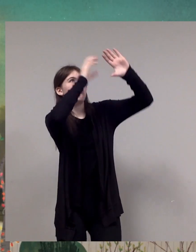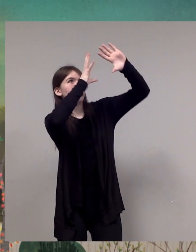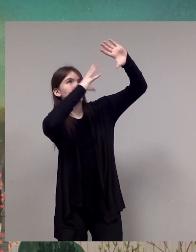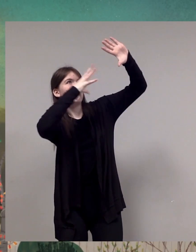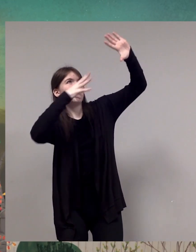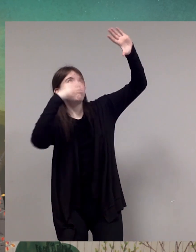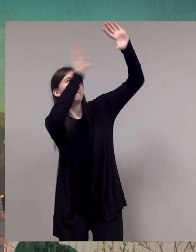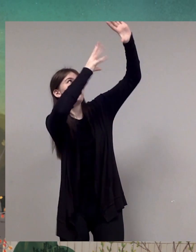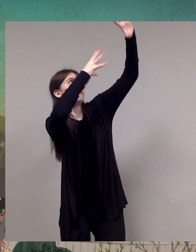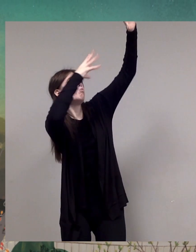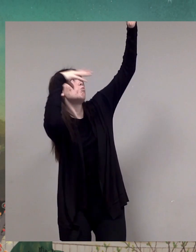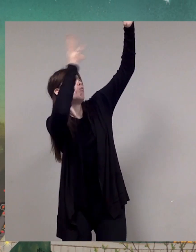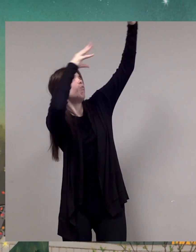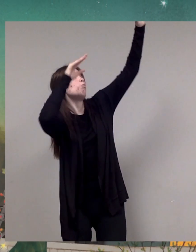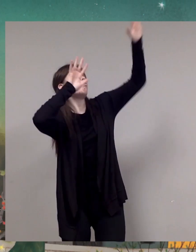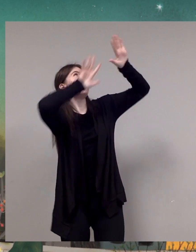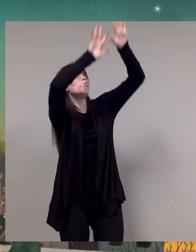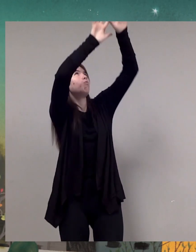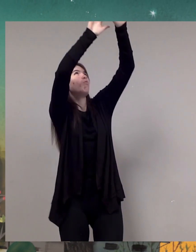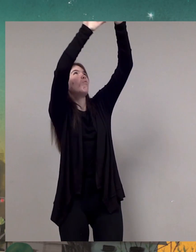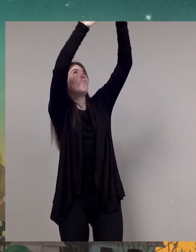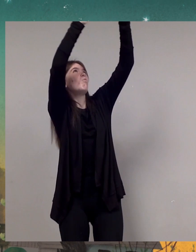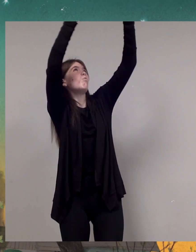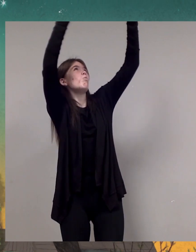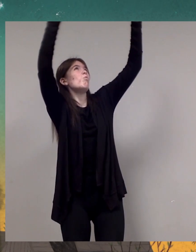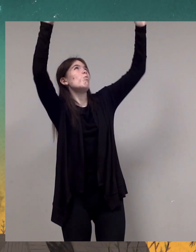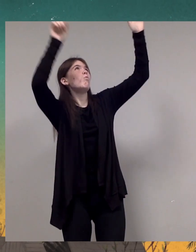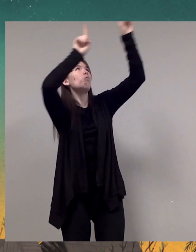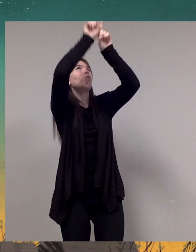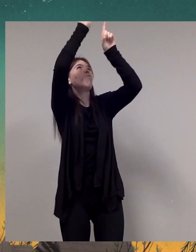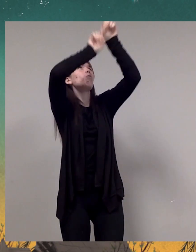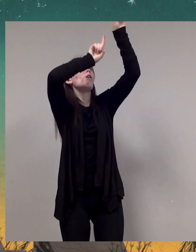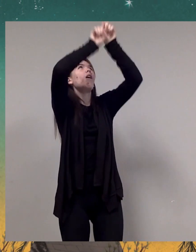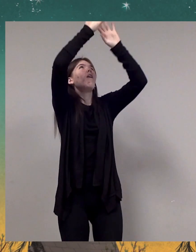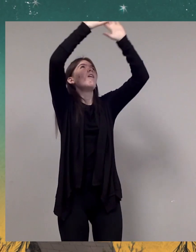leaving behind a dusty cloud as it reaches for the stars.